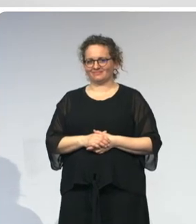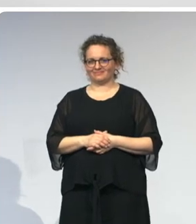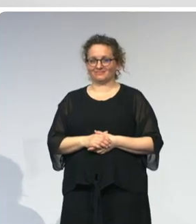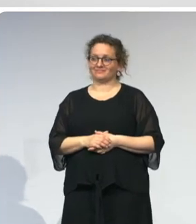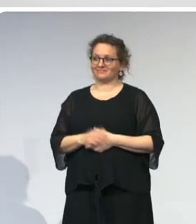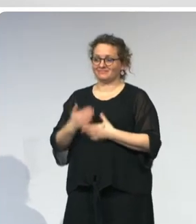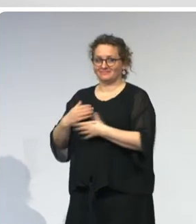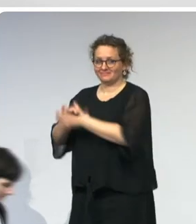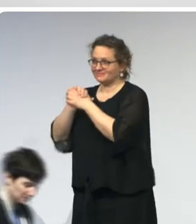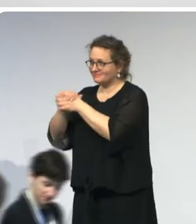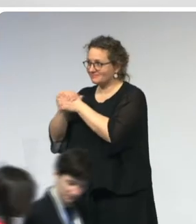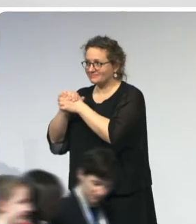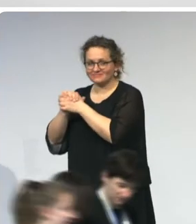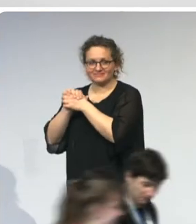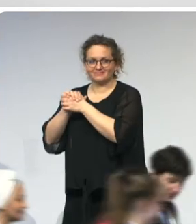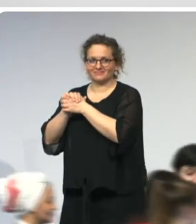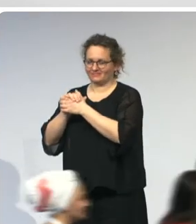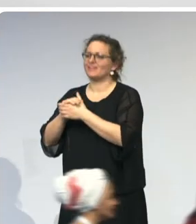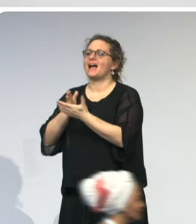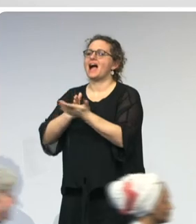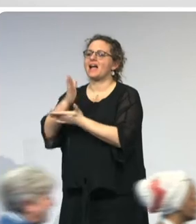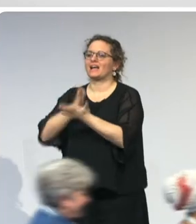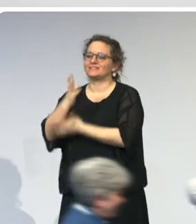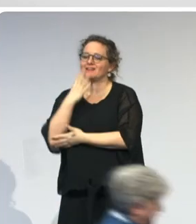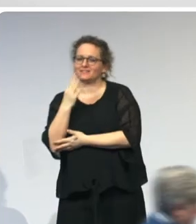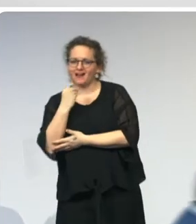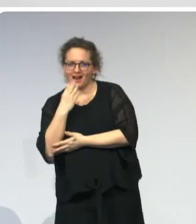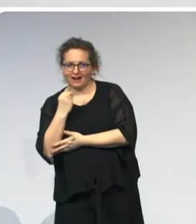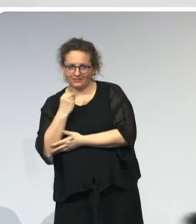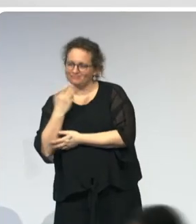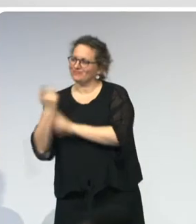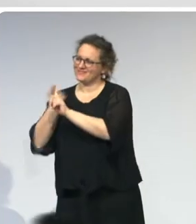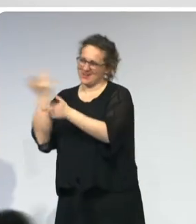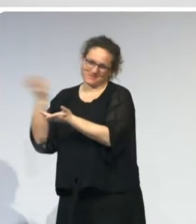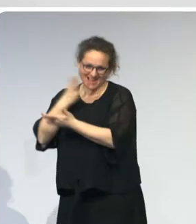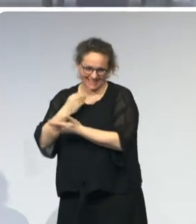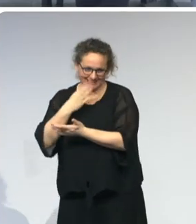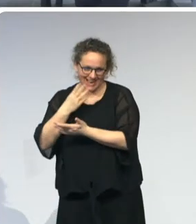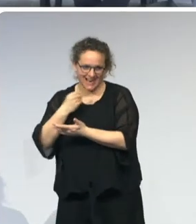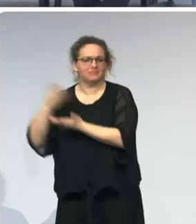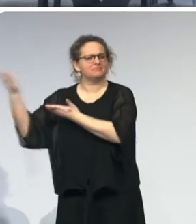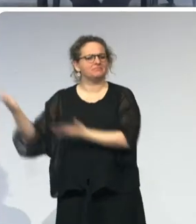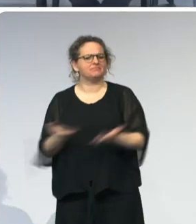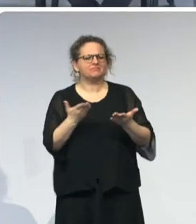CONGRATULATIONS TO ACCESS Israel from Israel. ACCESS ACCESS Israel has developed a training program of lectures